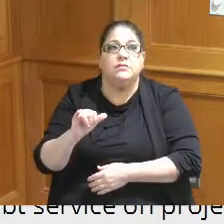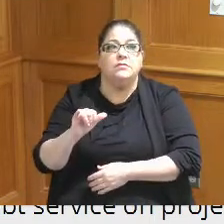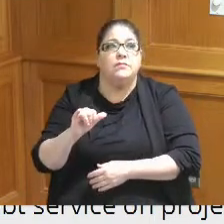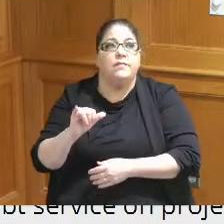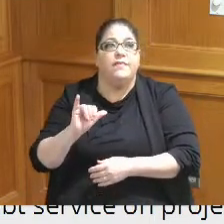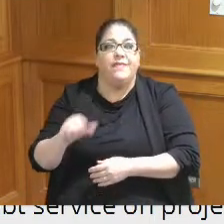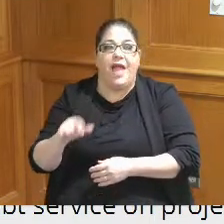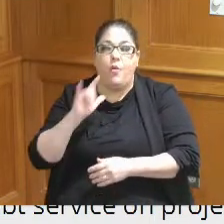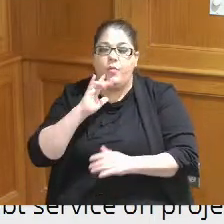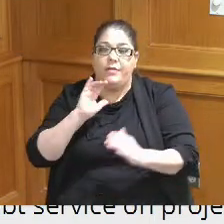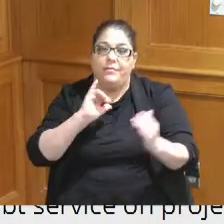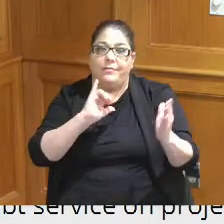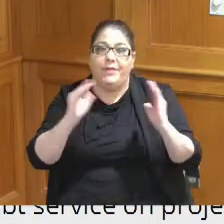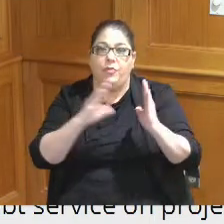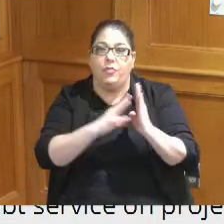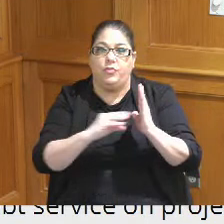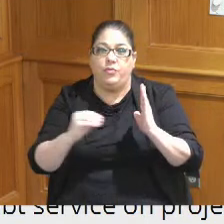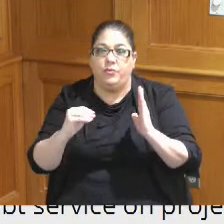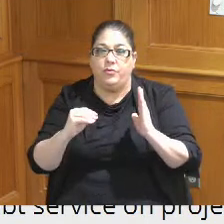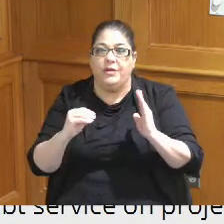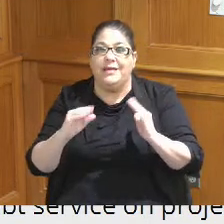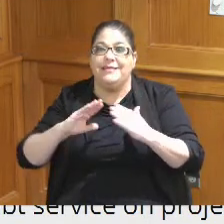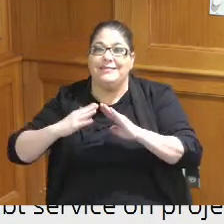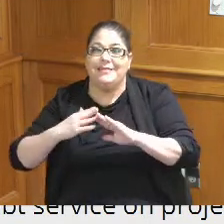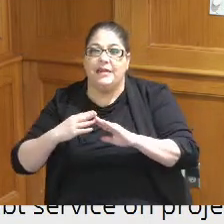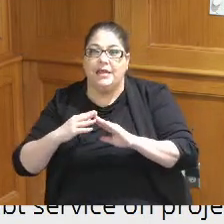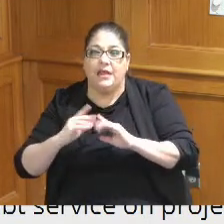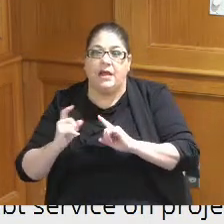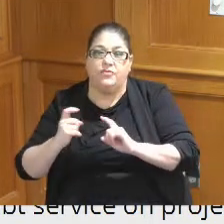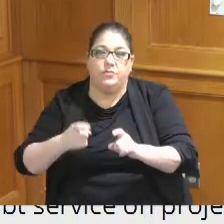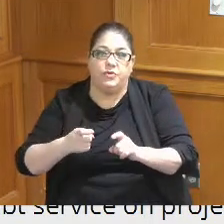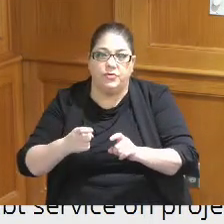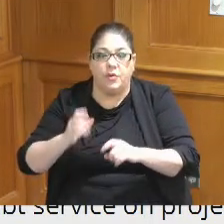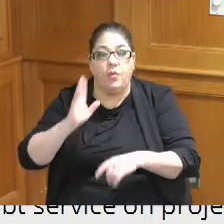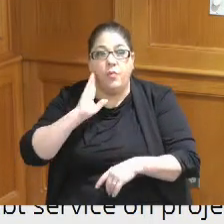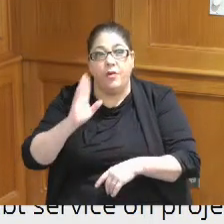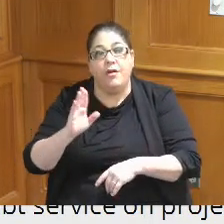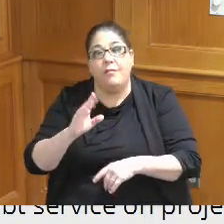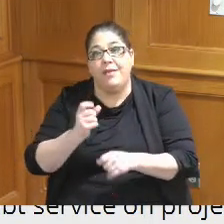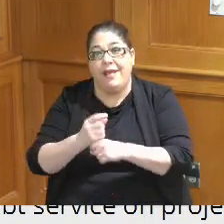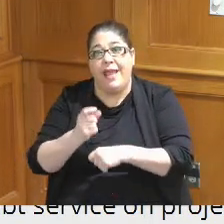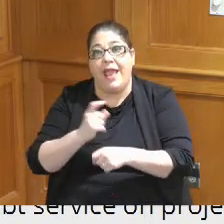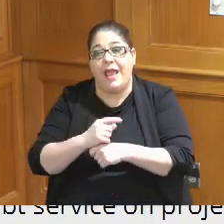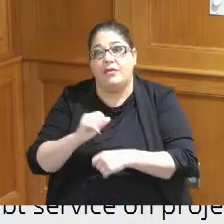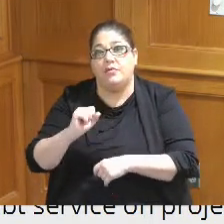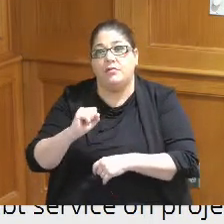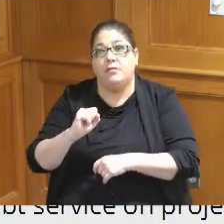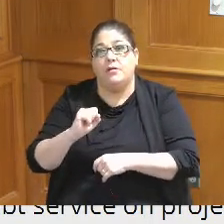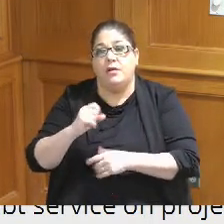mirror a an equivalent City contribution this would in fact be an annual appropriation it